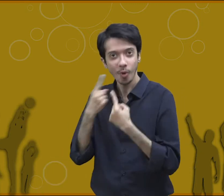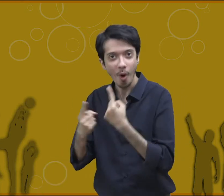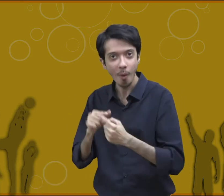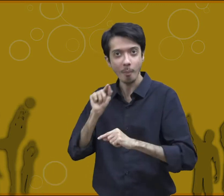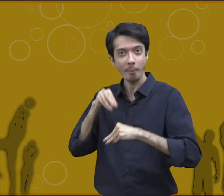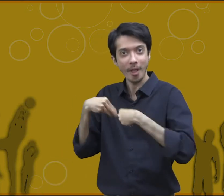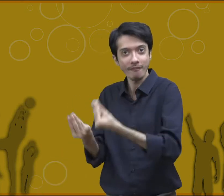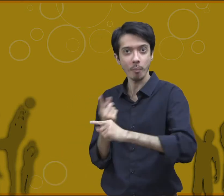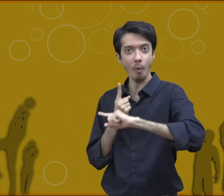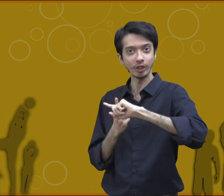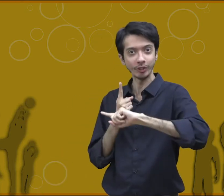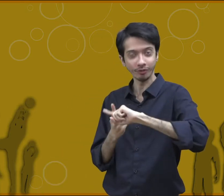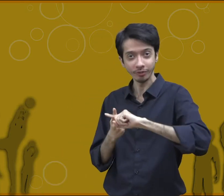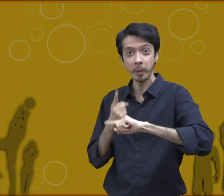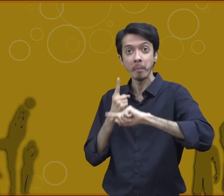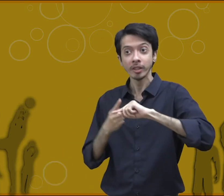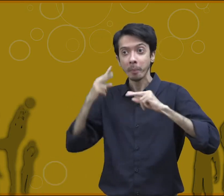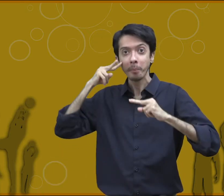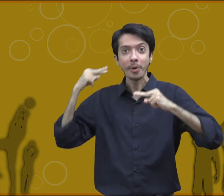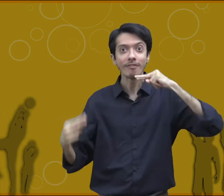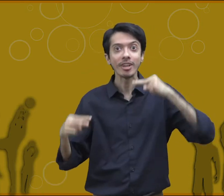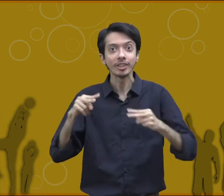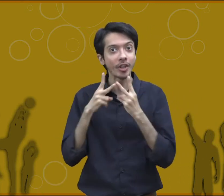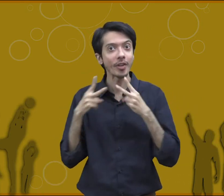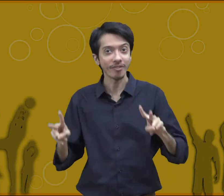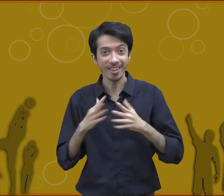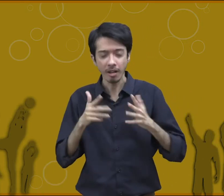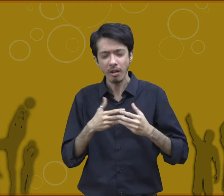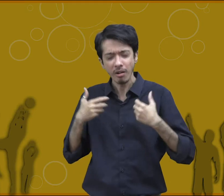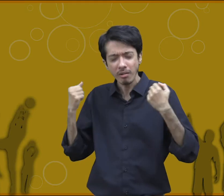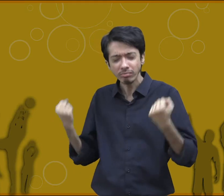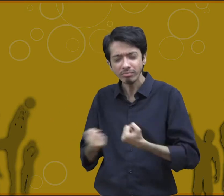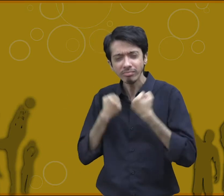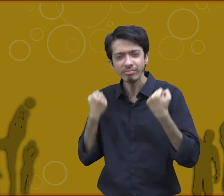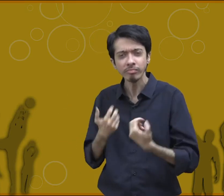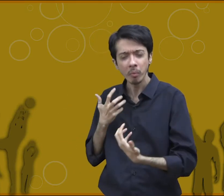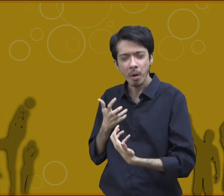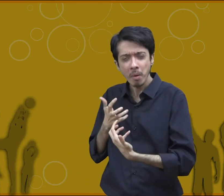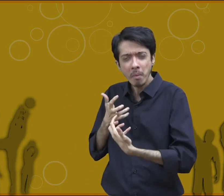attitude while interacting with others and try to mix around with others in that environment.